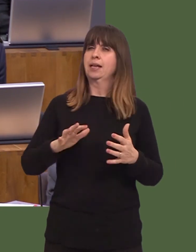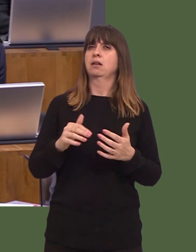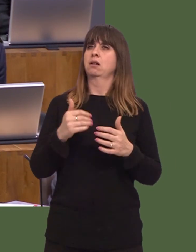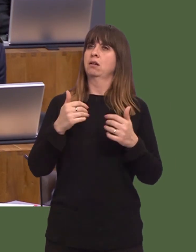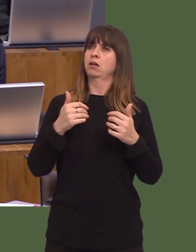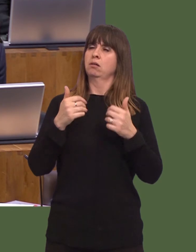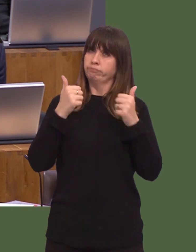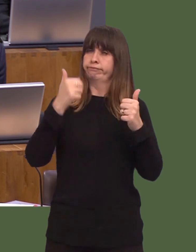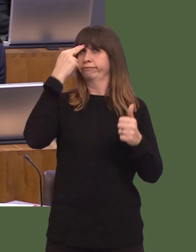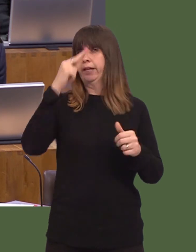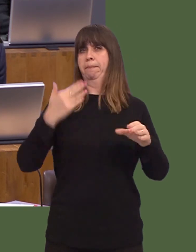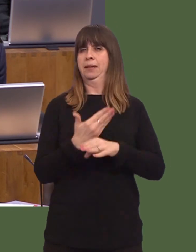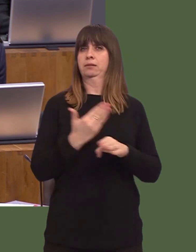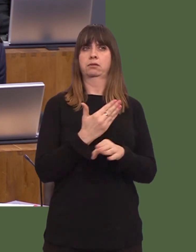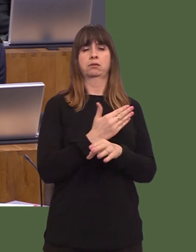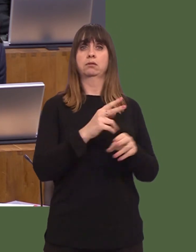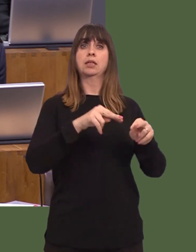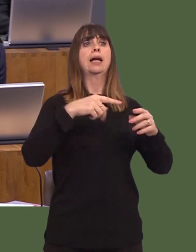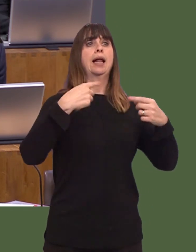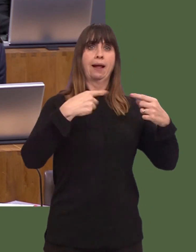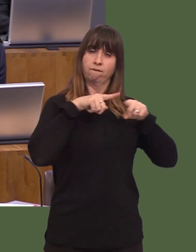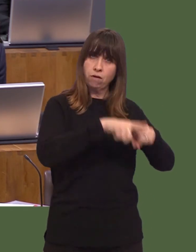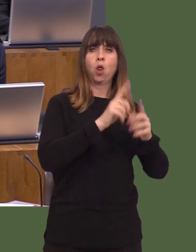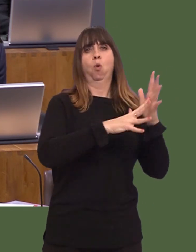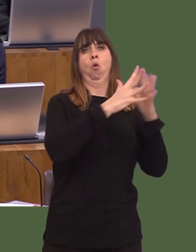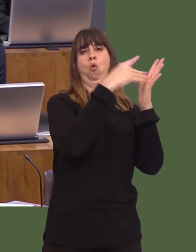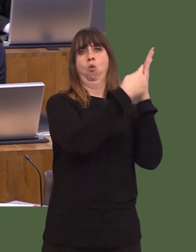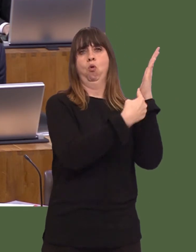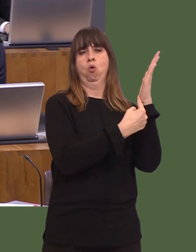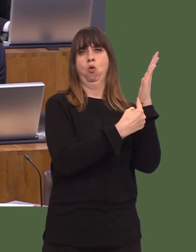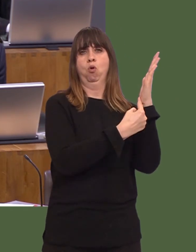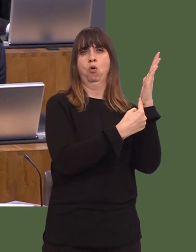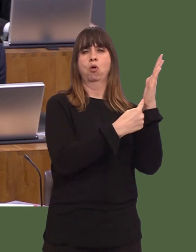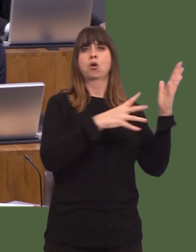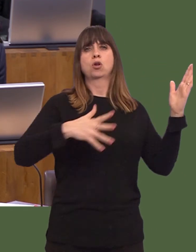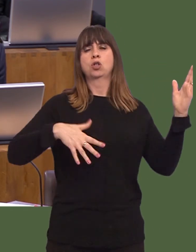those who employ staff legally and ethically cannot be undercut by those who donít.